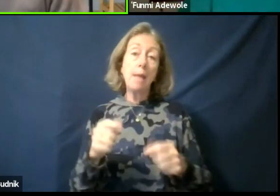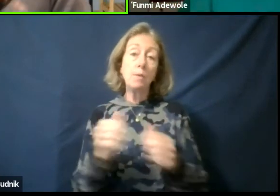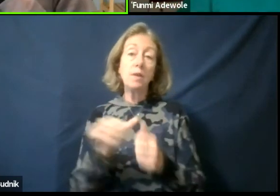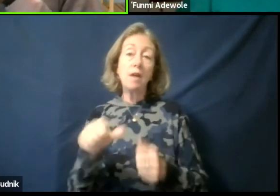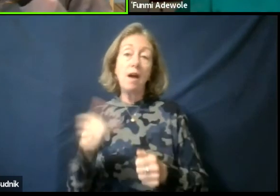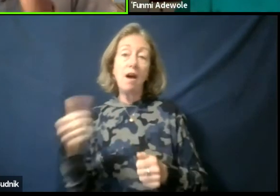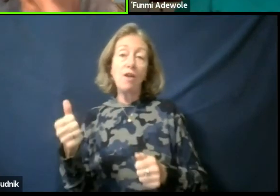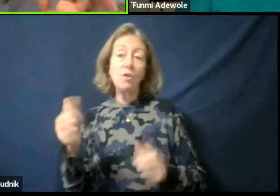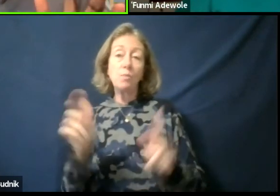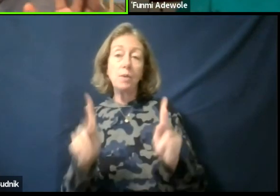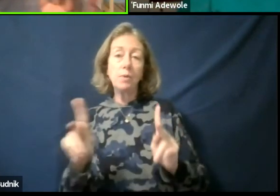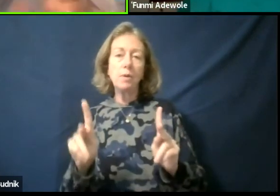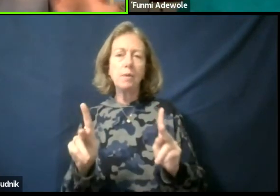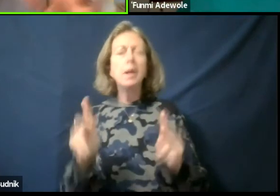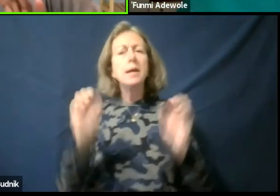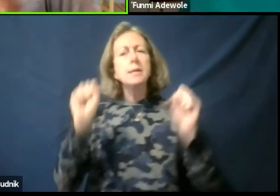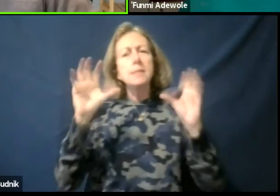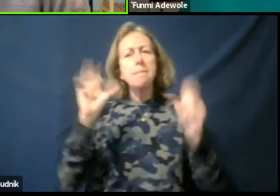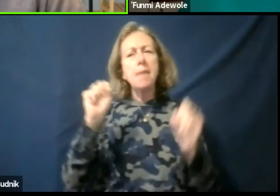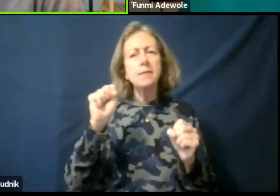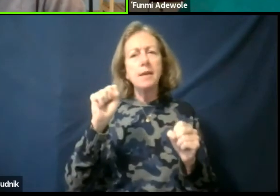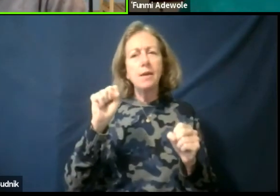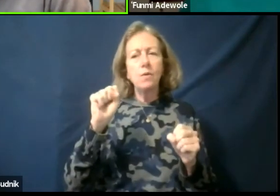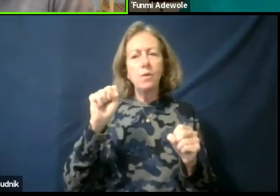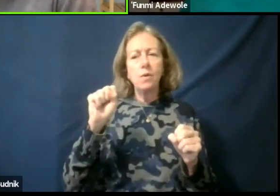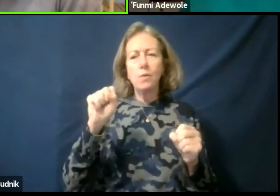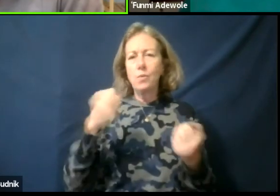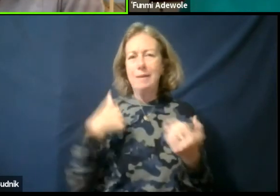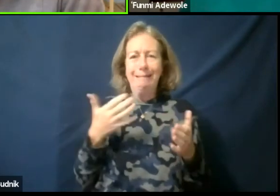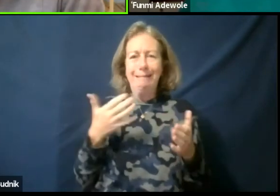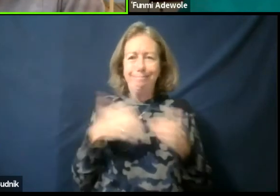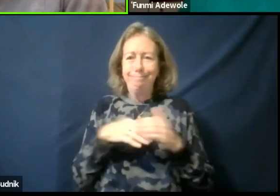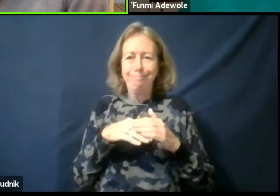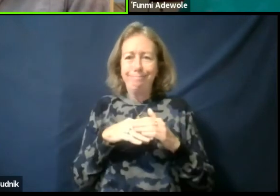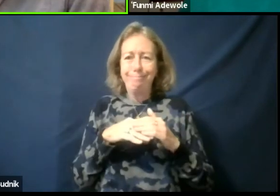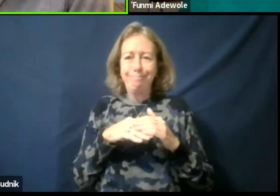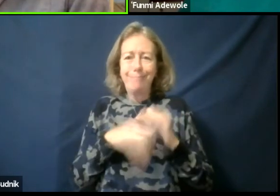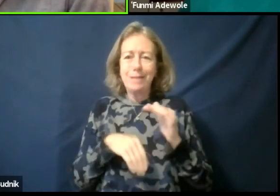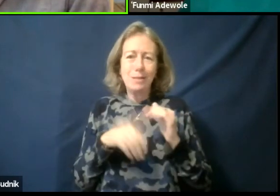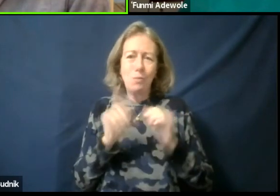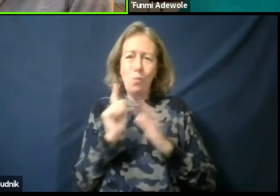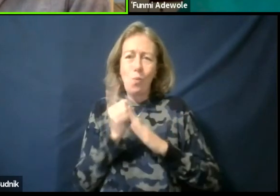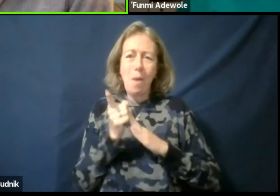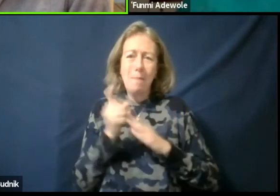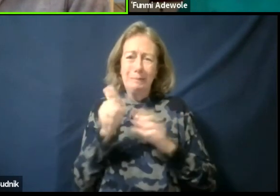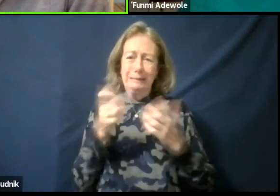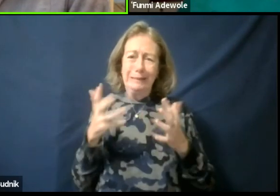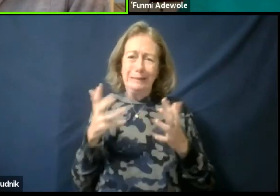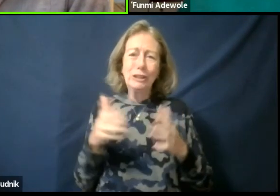I think we are just gonna wrap it up here. 'Cause we have just less than one minute to finish.